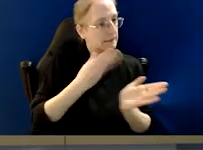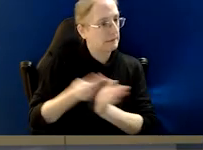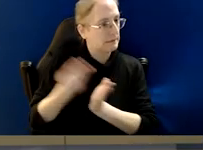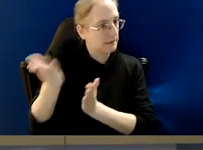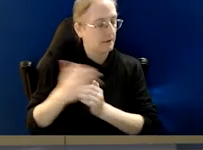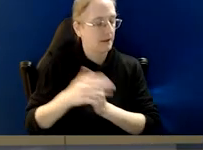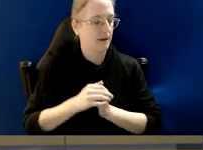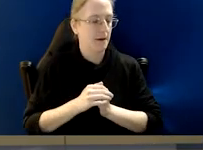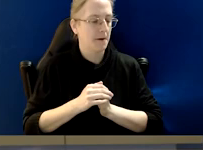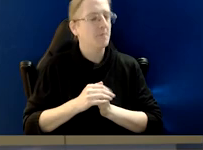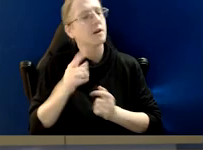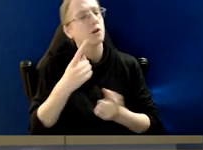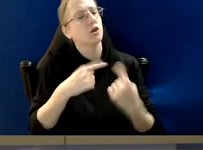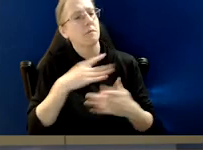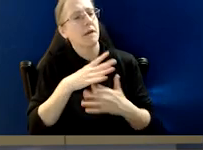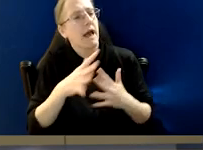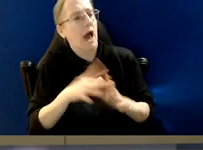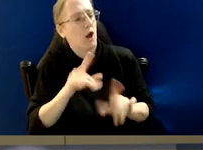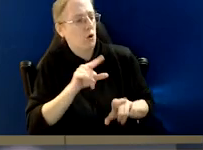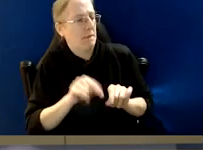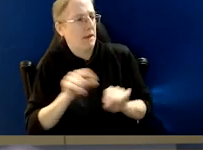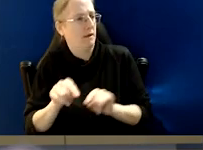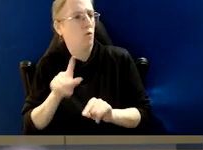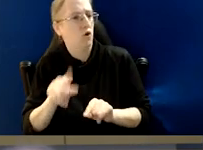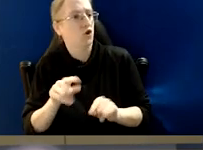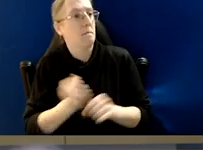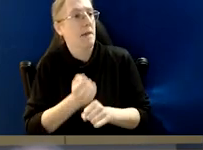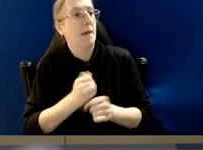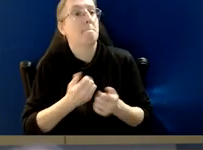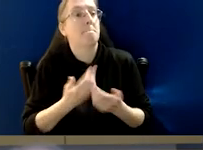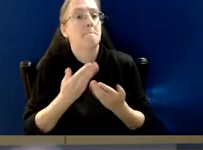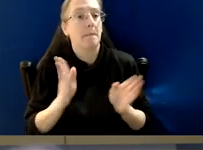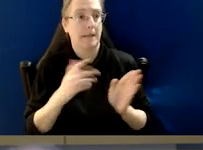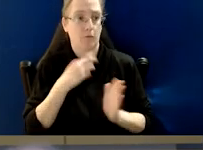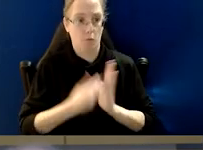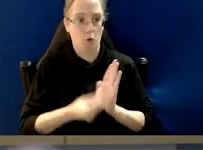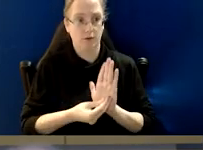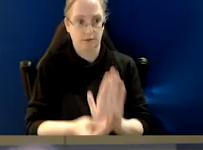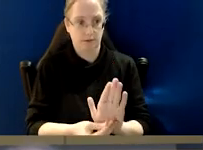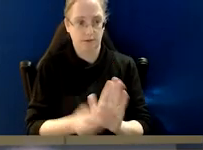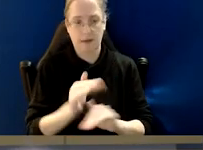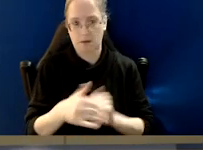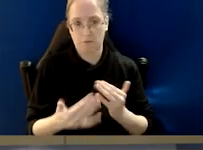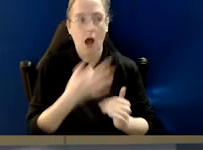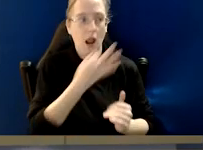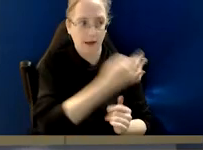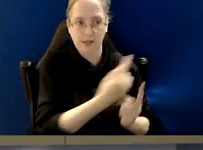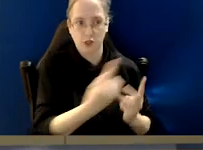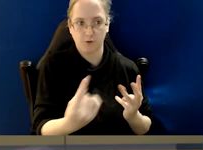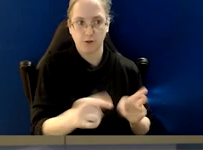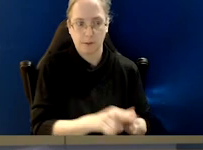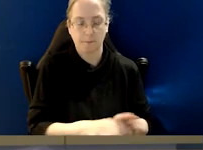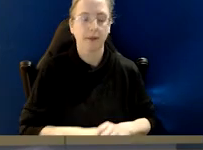Can you just talk a bit about, like how do you pick, what do you do public reports about? And I'll ask Stephen and I'll ask Paul the same question.